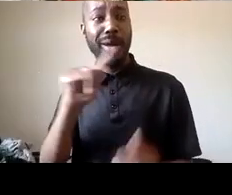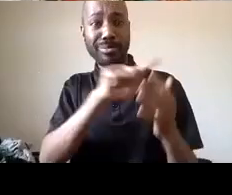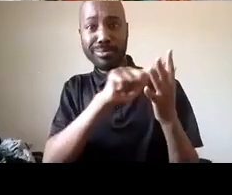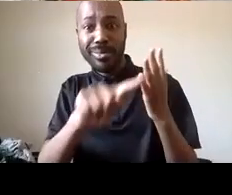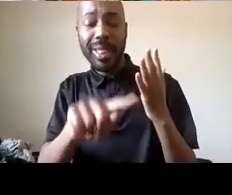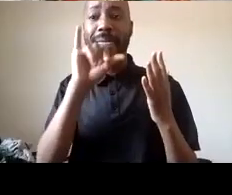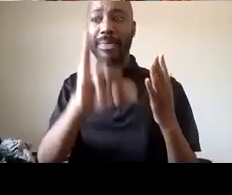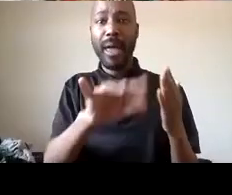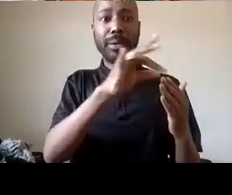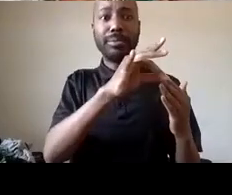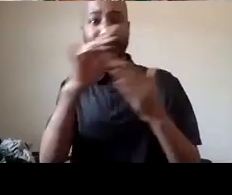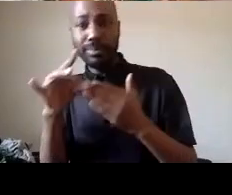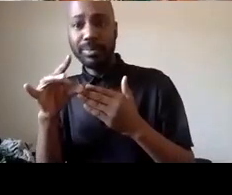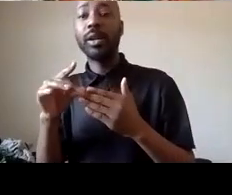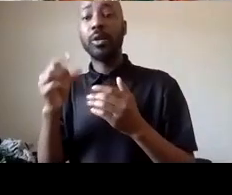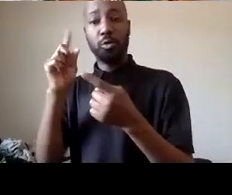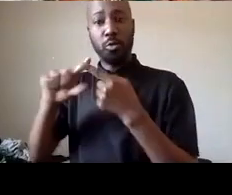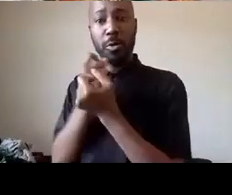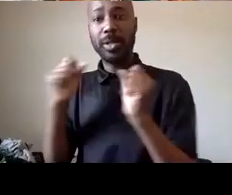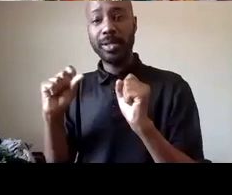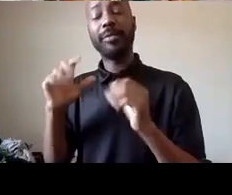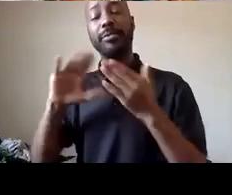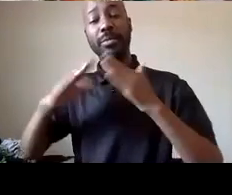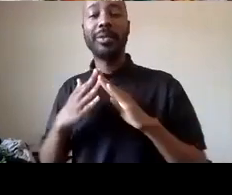communities and so as we began to blast that out